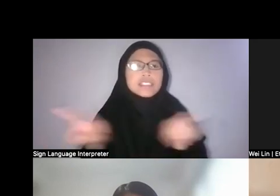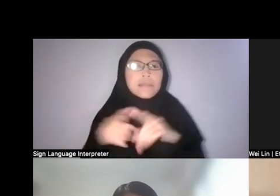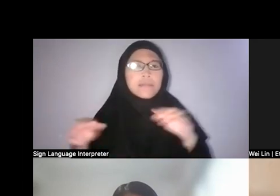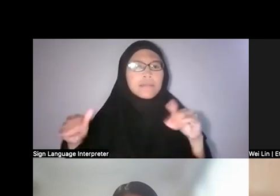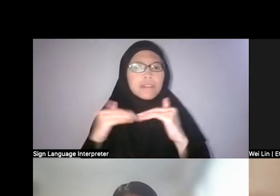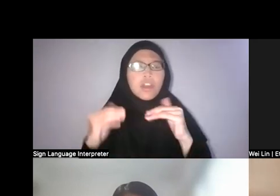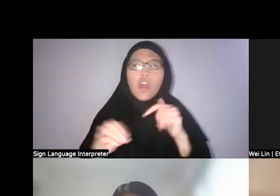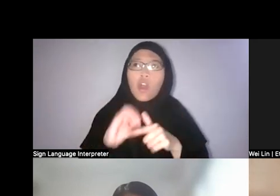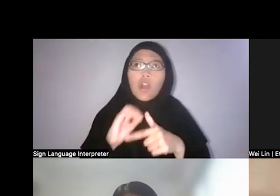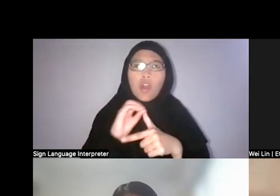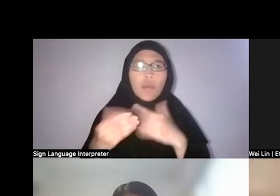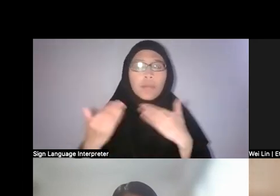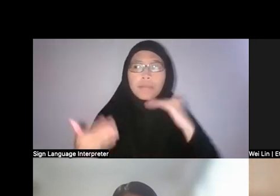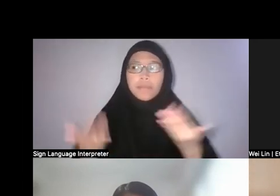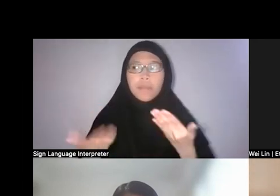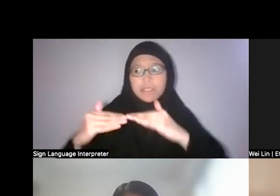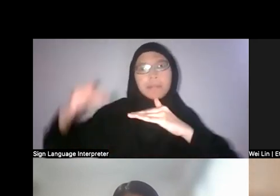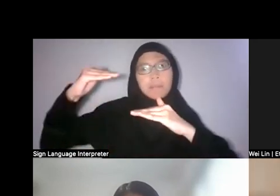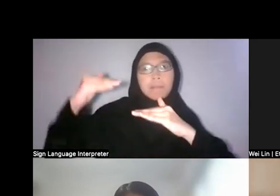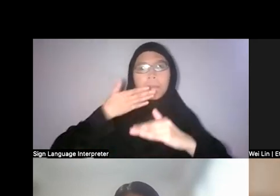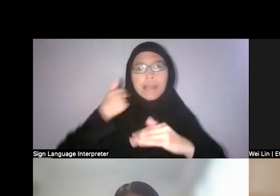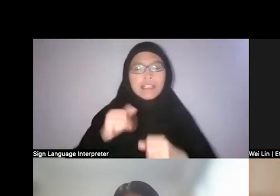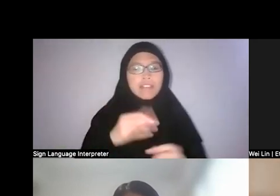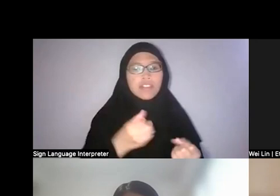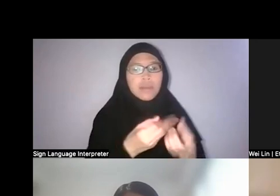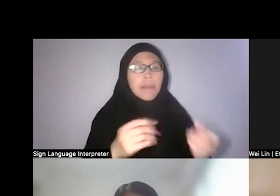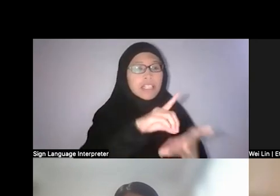You know, that we have so many drugs that it could be our equal or even better